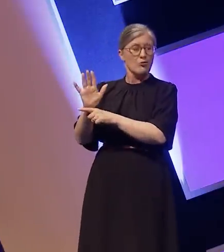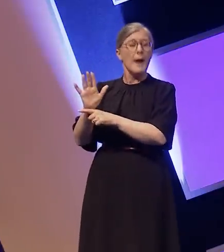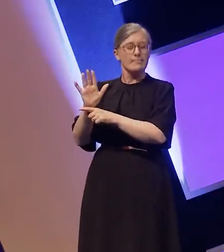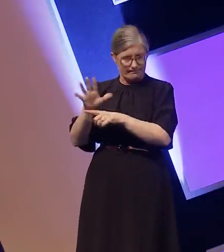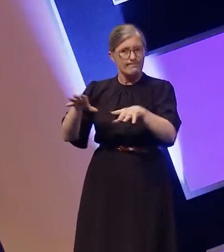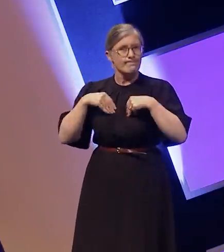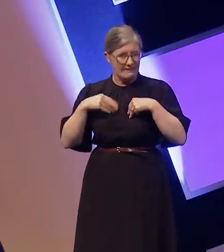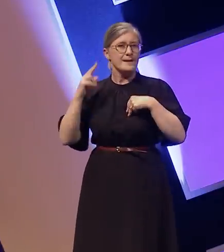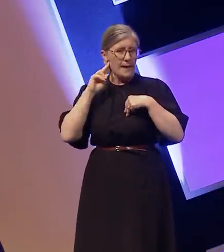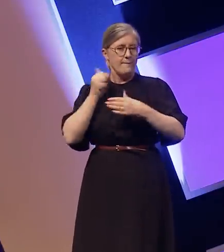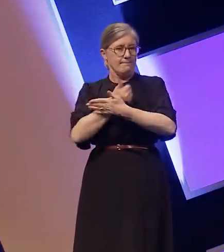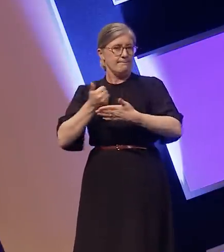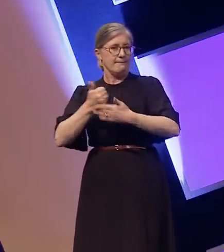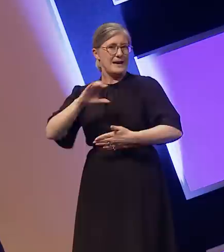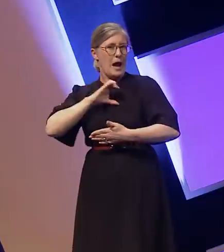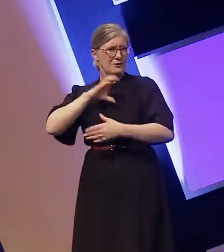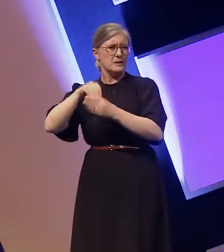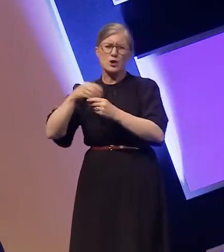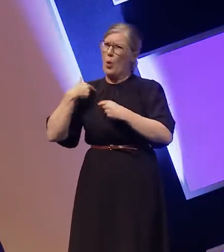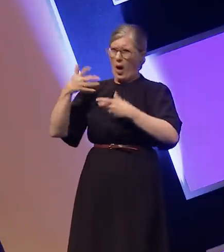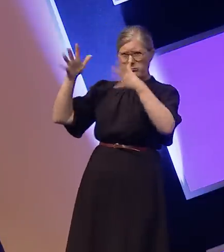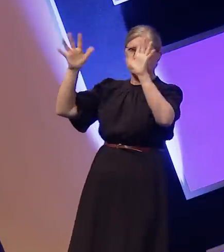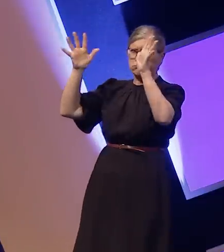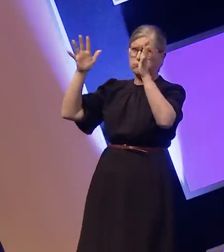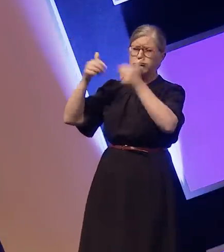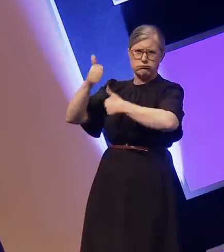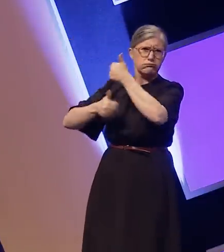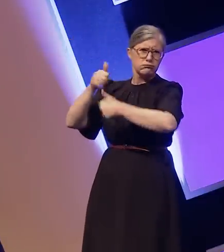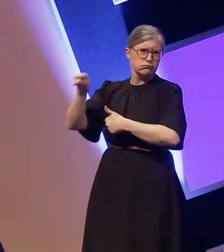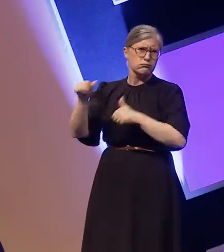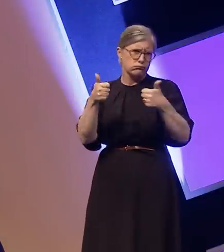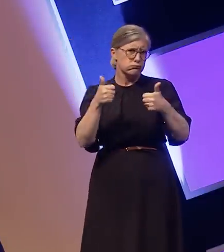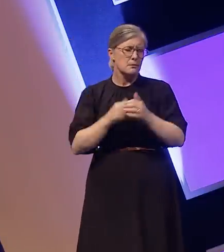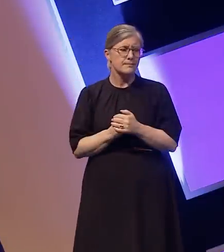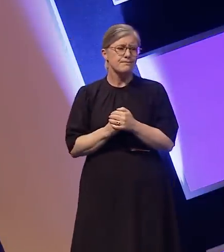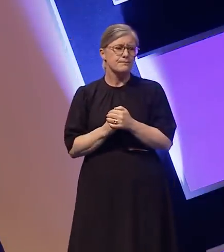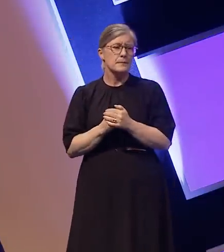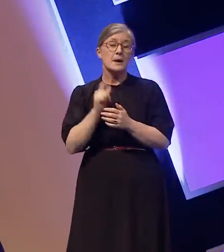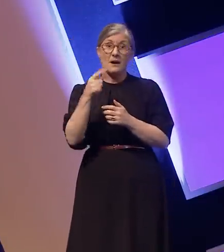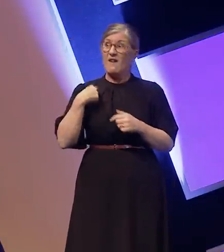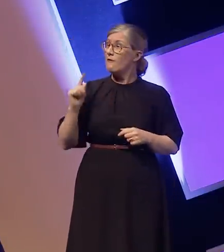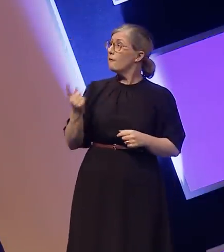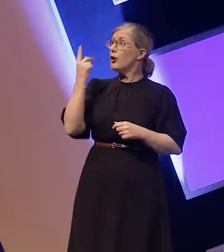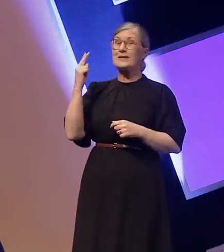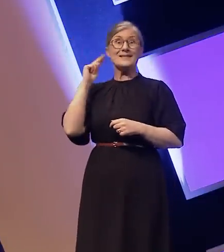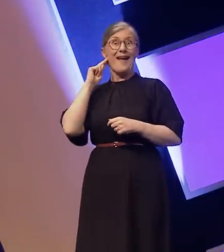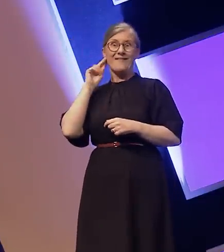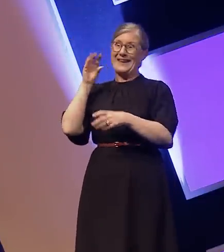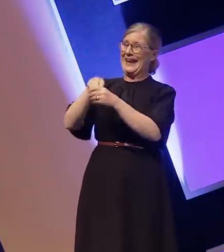is deaf, so credit when credit is due. Being the first deaf person to play a regular character is